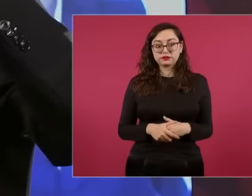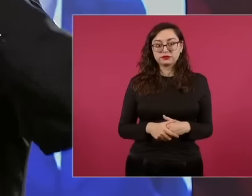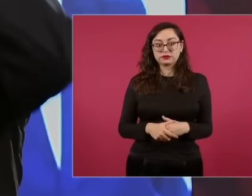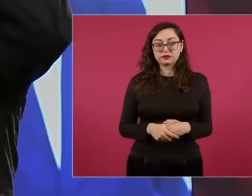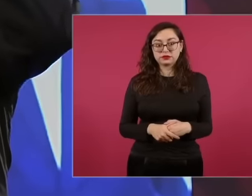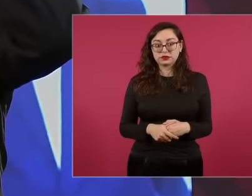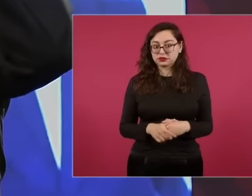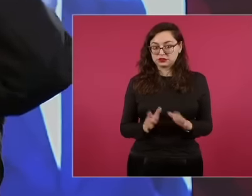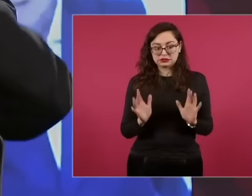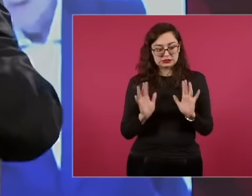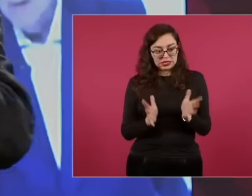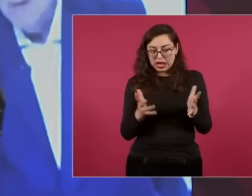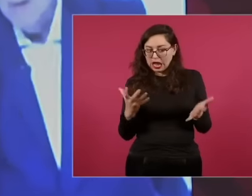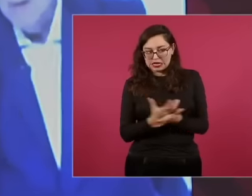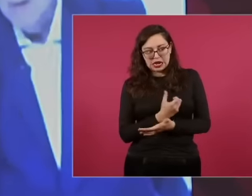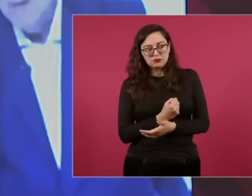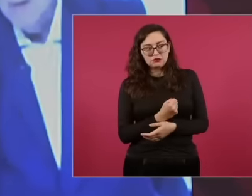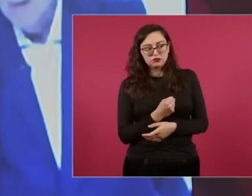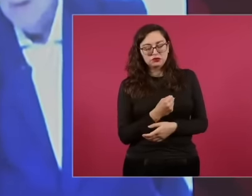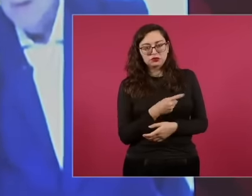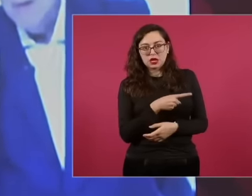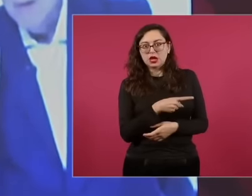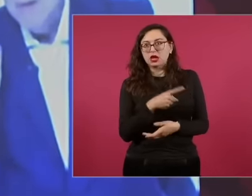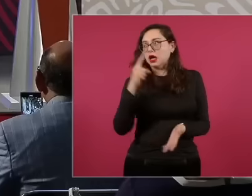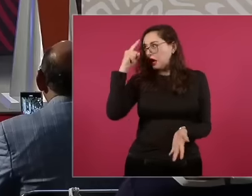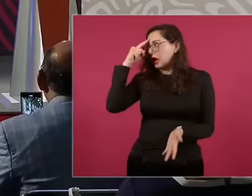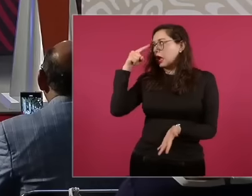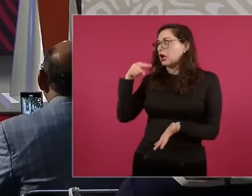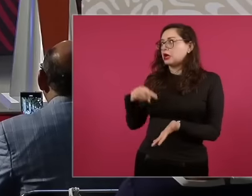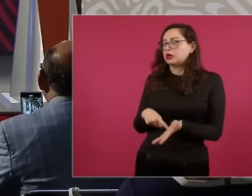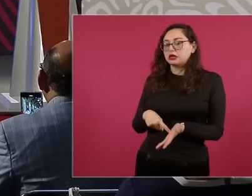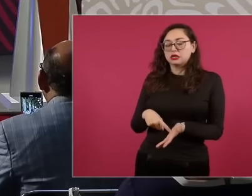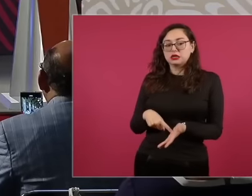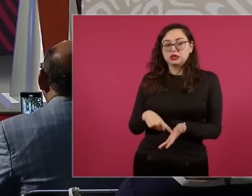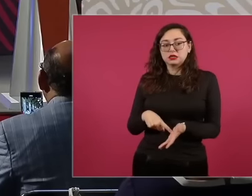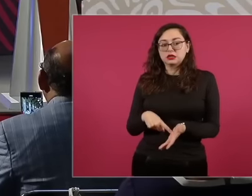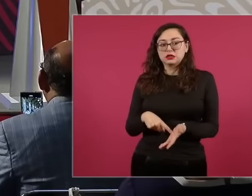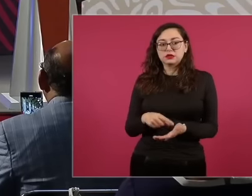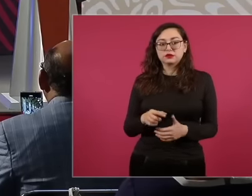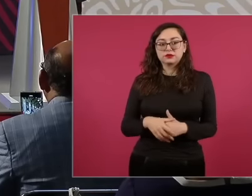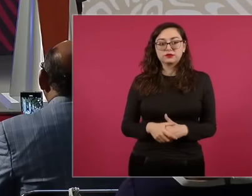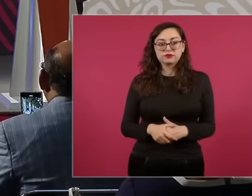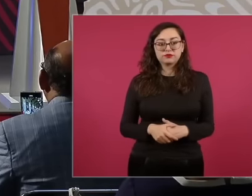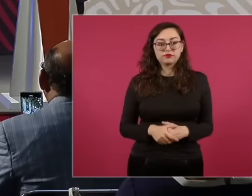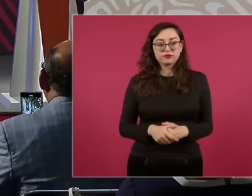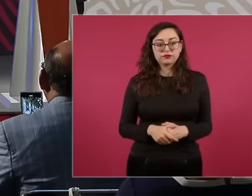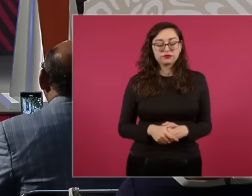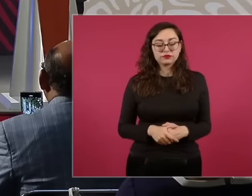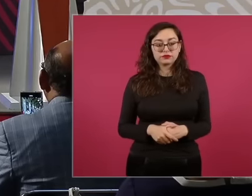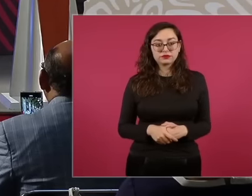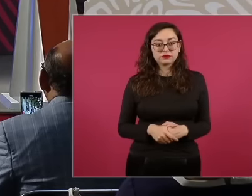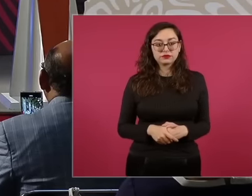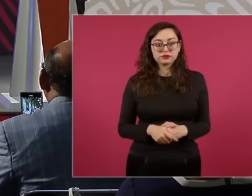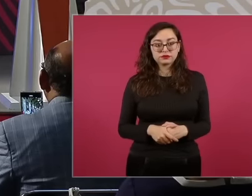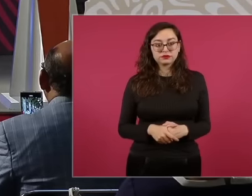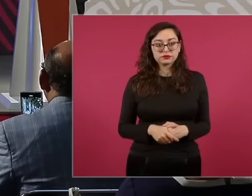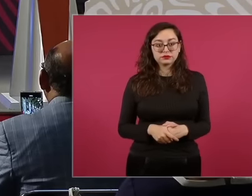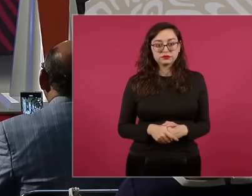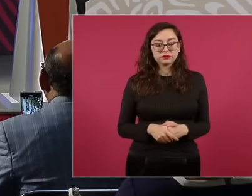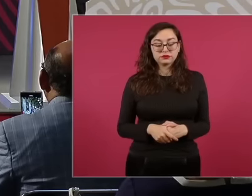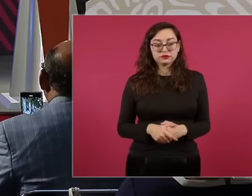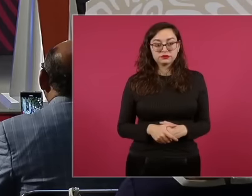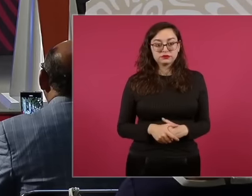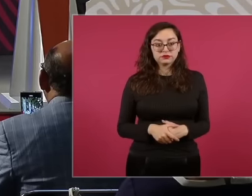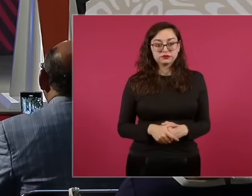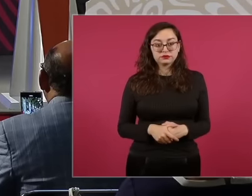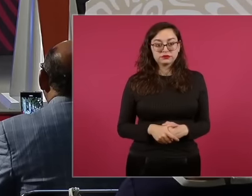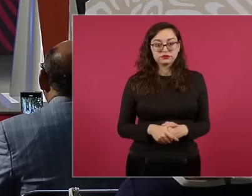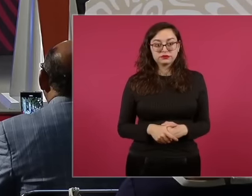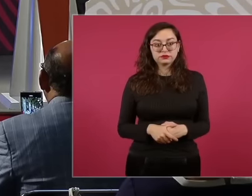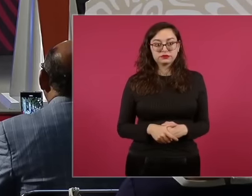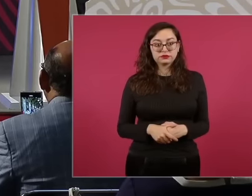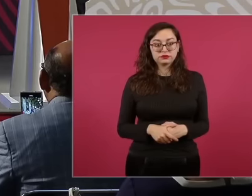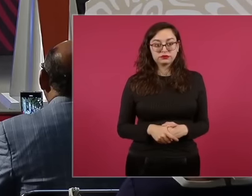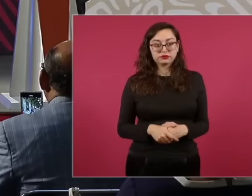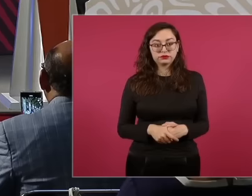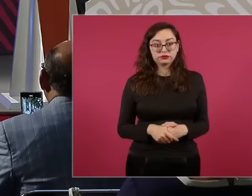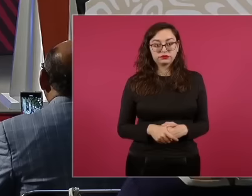won there let's see she won the